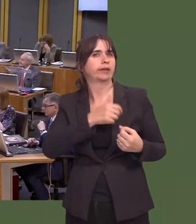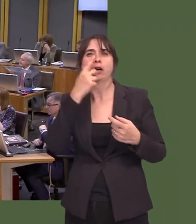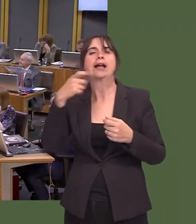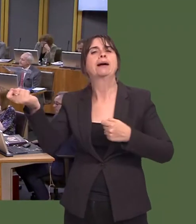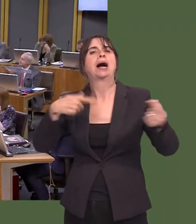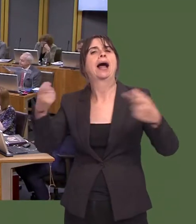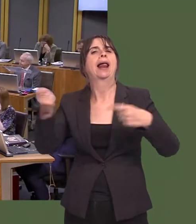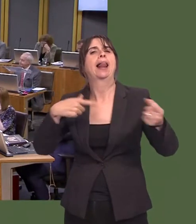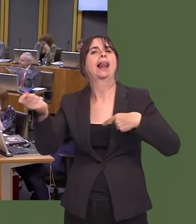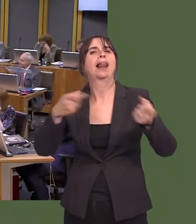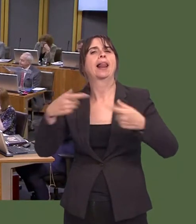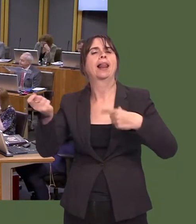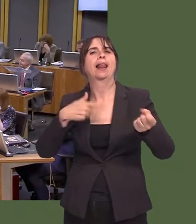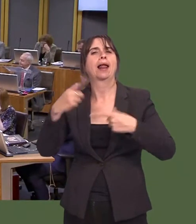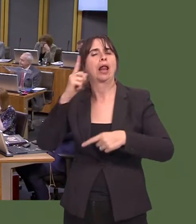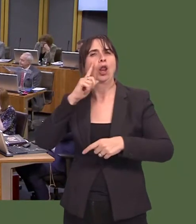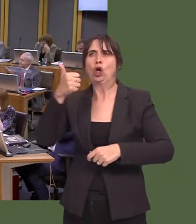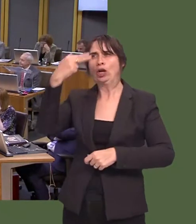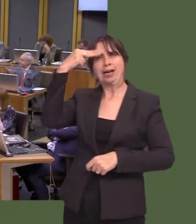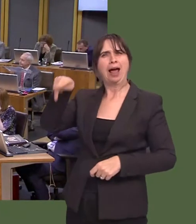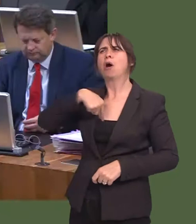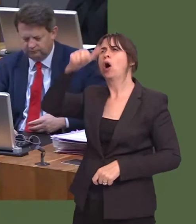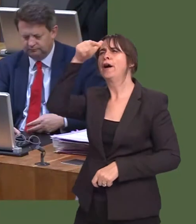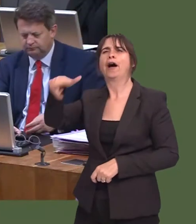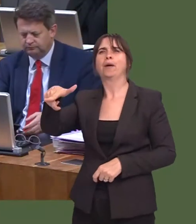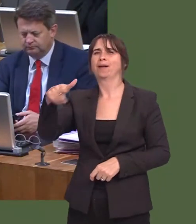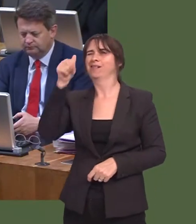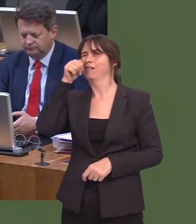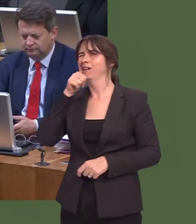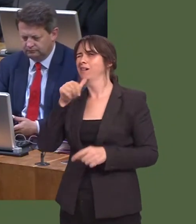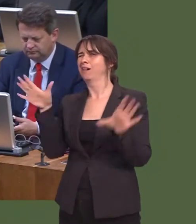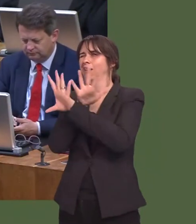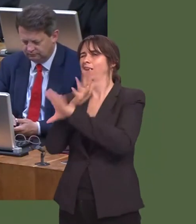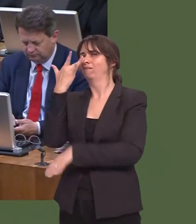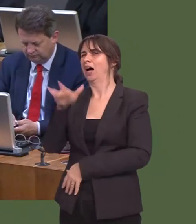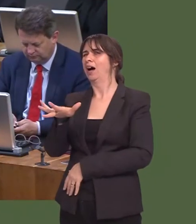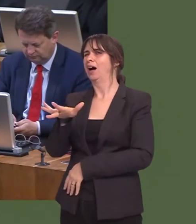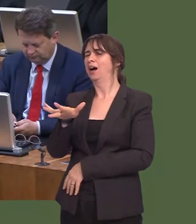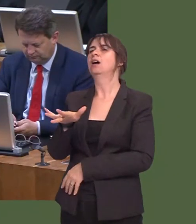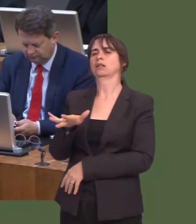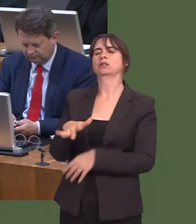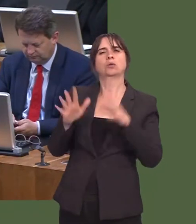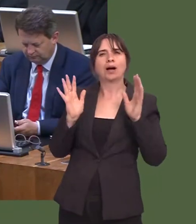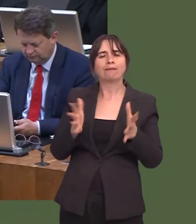e-mails from established companies, even though they are not. We will, of course, continue to work with the police and police and crime commissioners